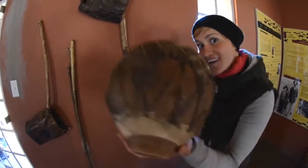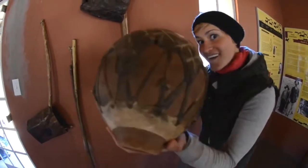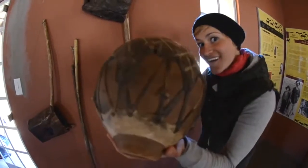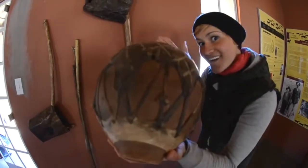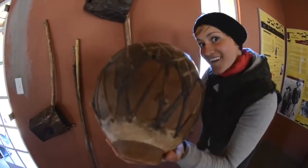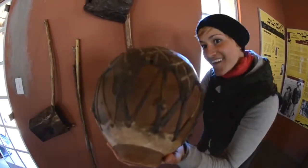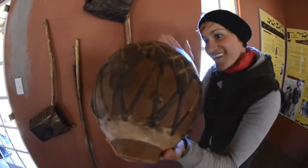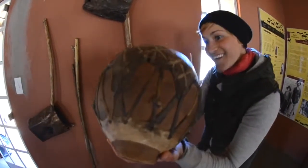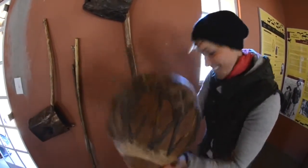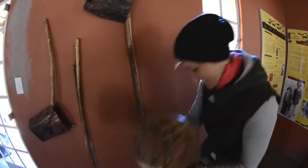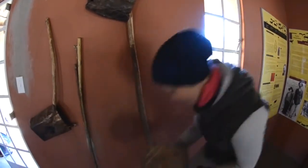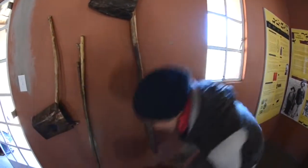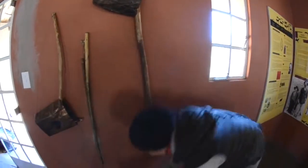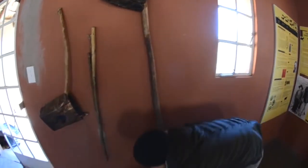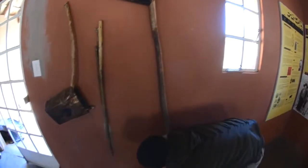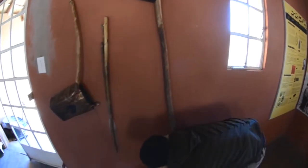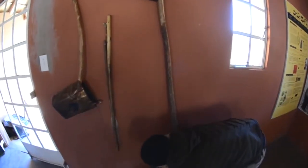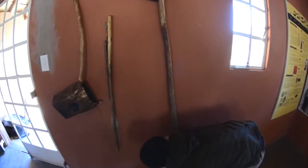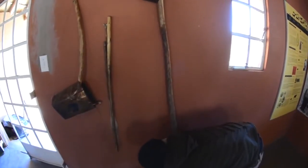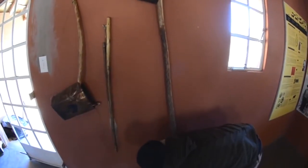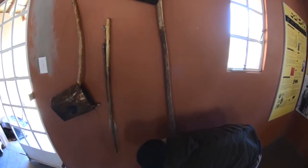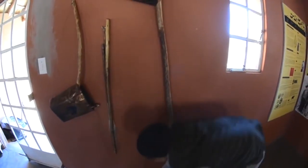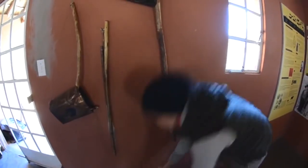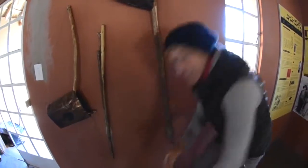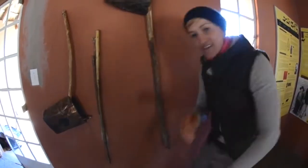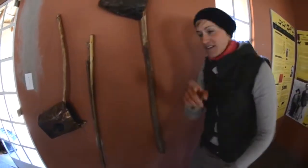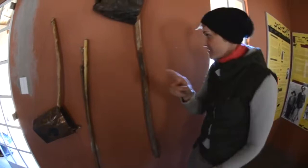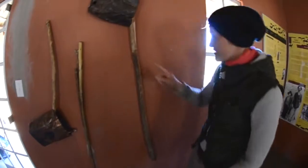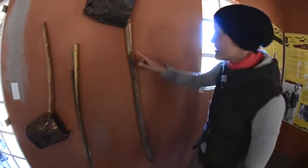Can you hear this?